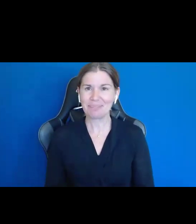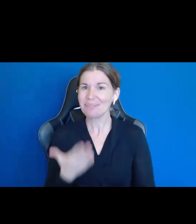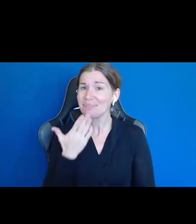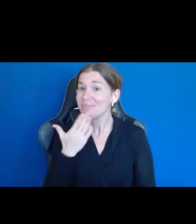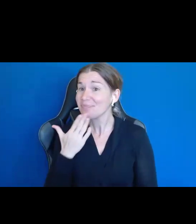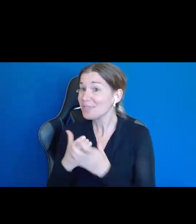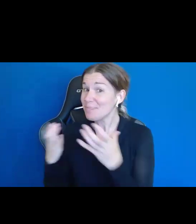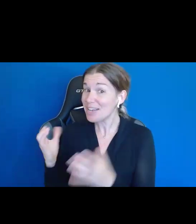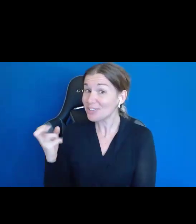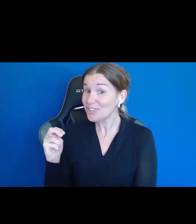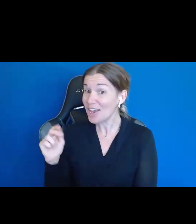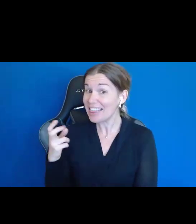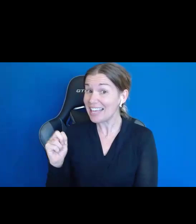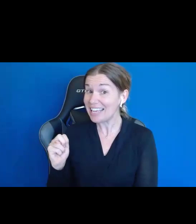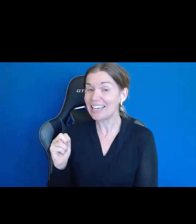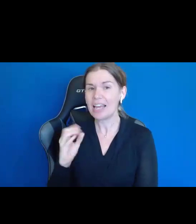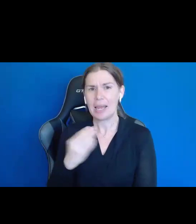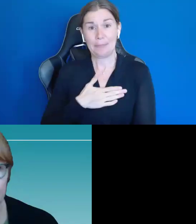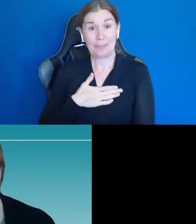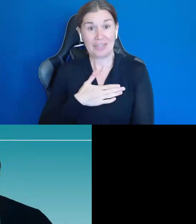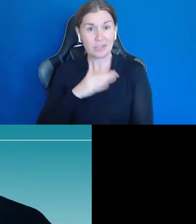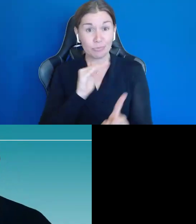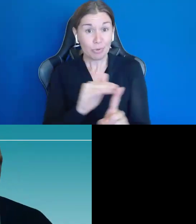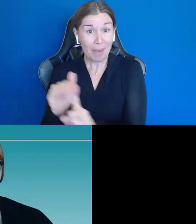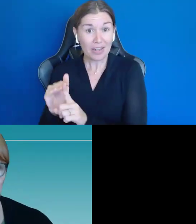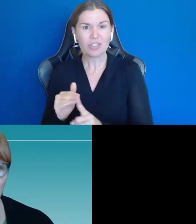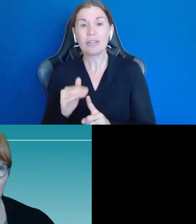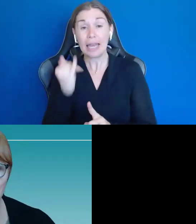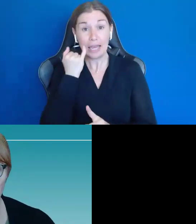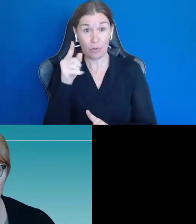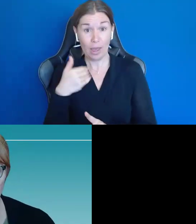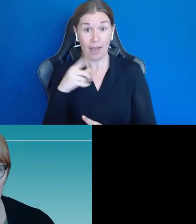And reminder, please do put questions in the chat as you think of them, as you go along.